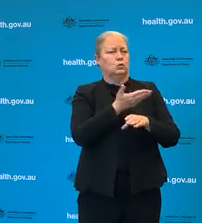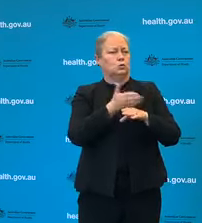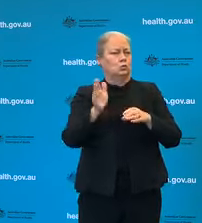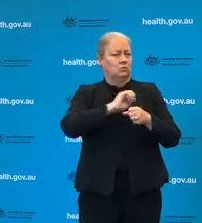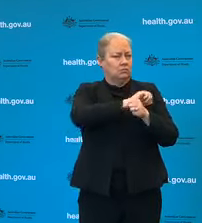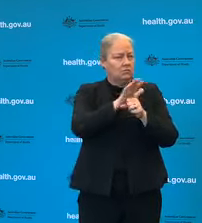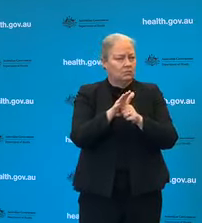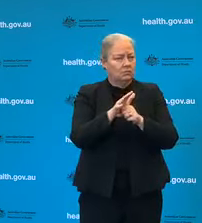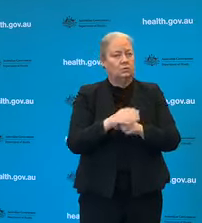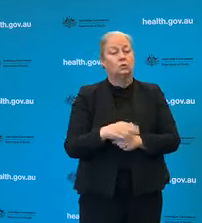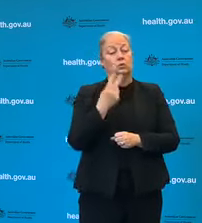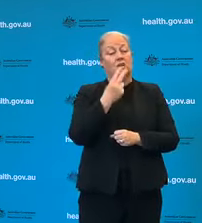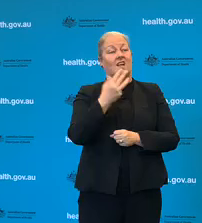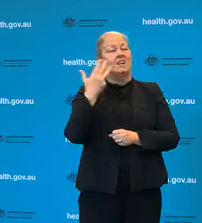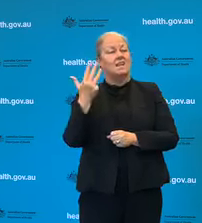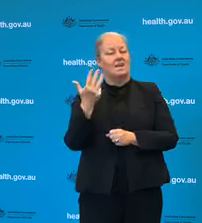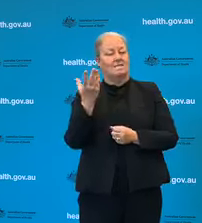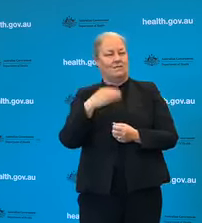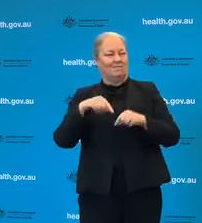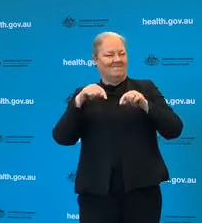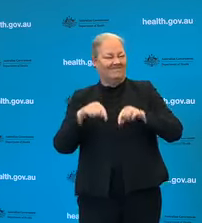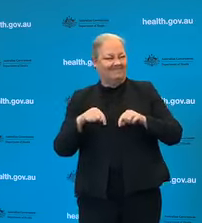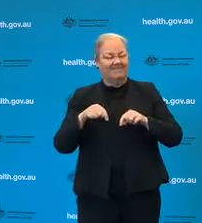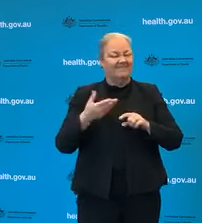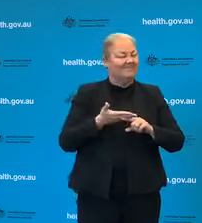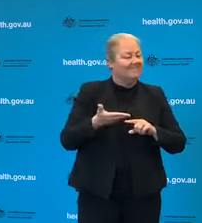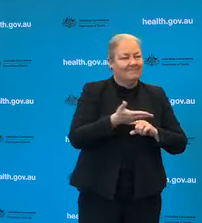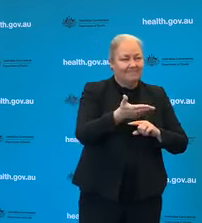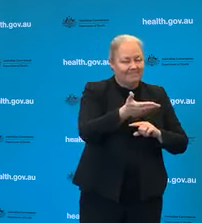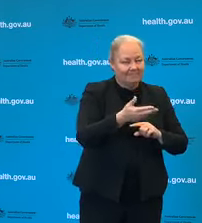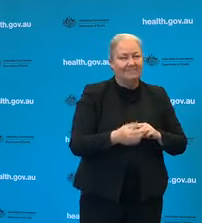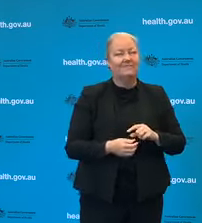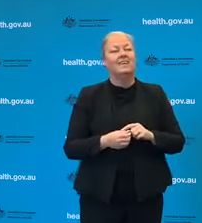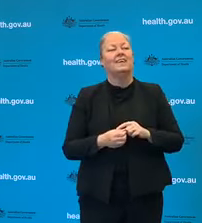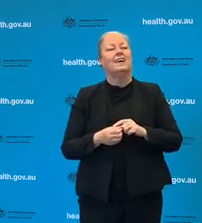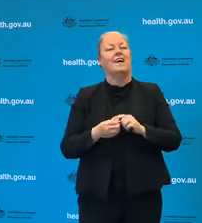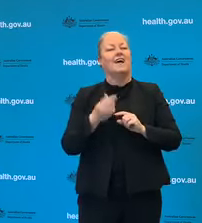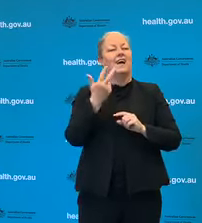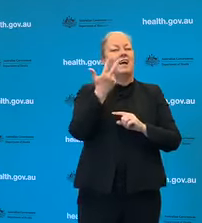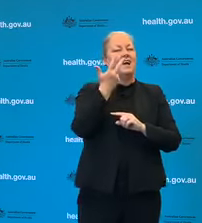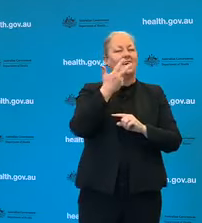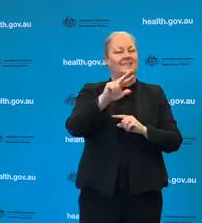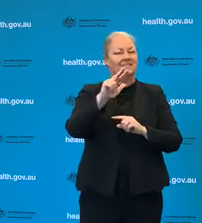29 were locally acquired and 87 are still under investigation. In